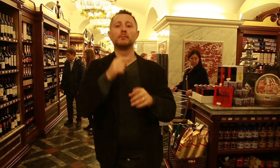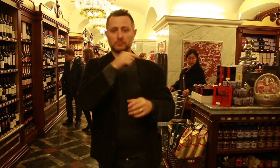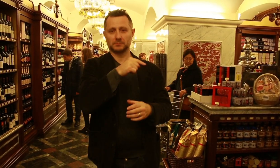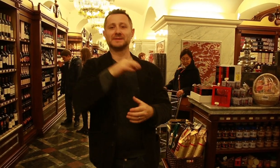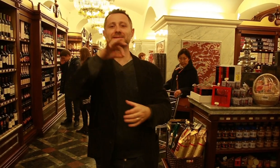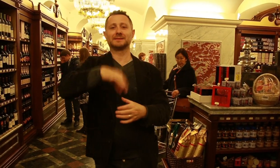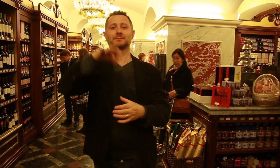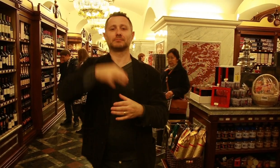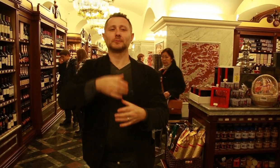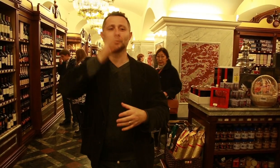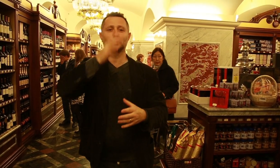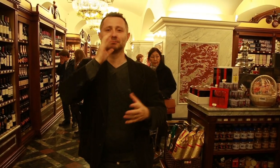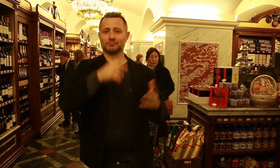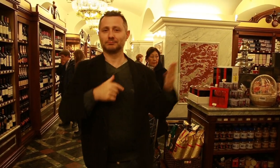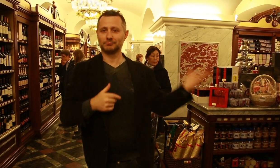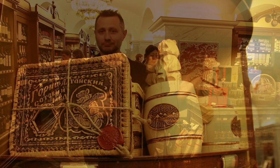honey—Russia produces several different kinds of honey.